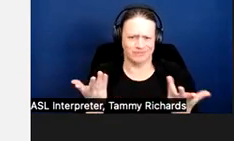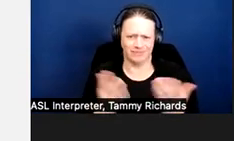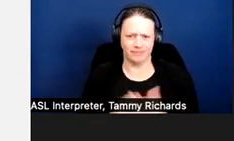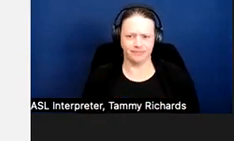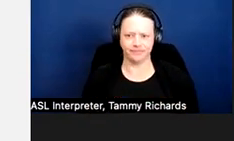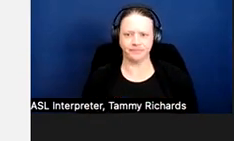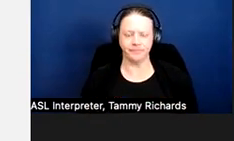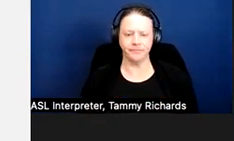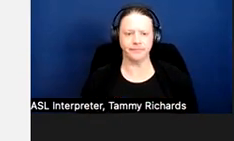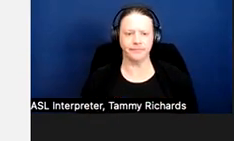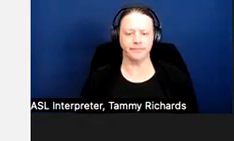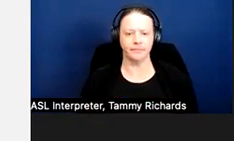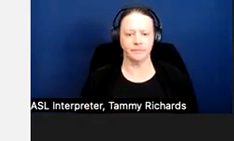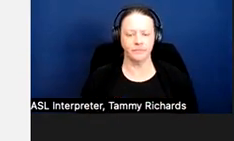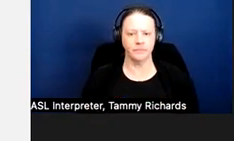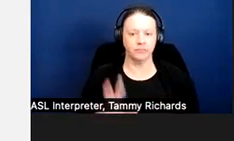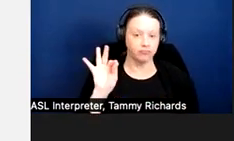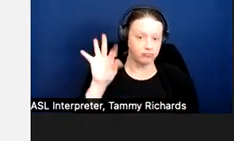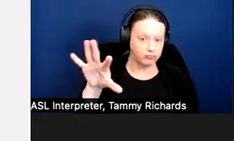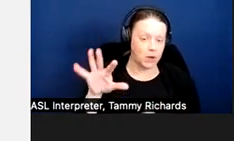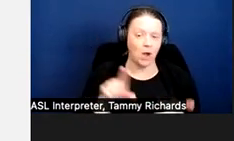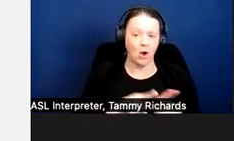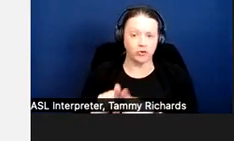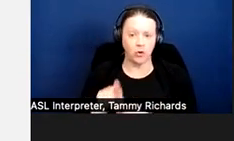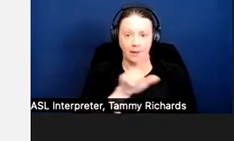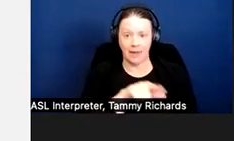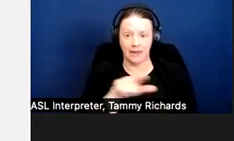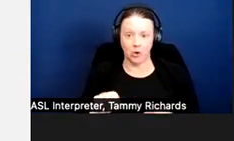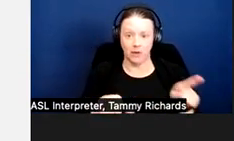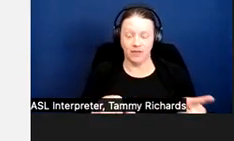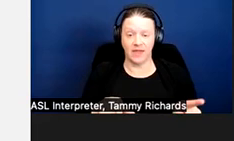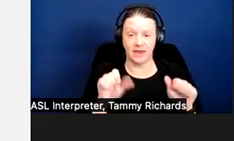I'll note that a landlord does not get to dispute reasonableness just because they would